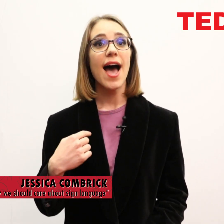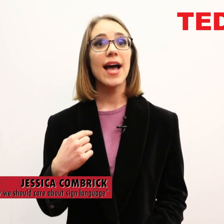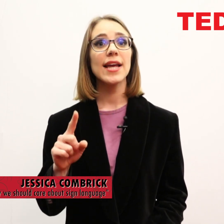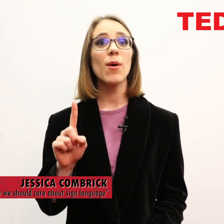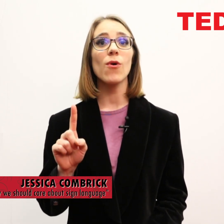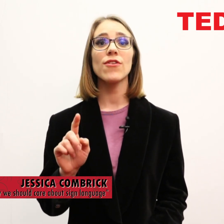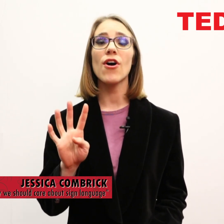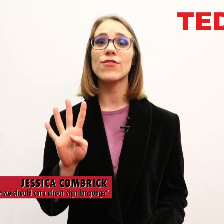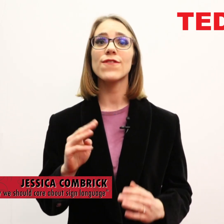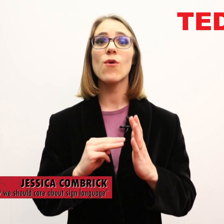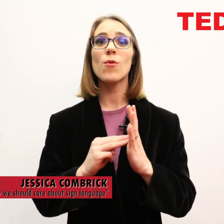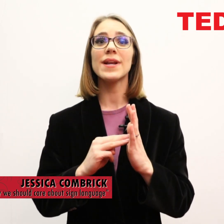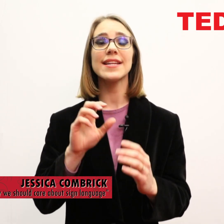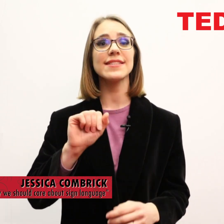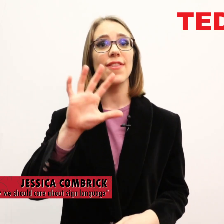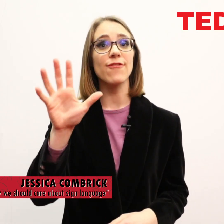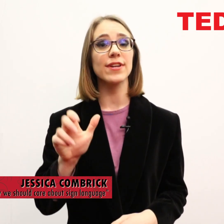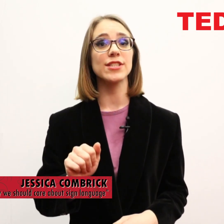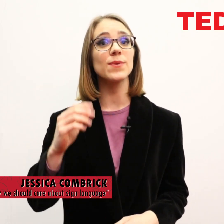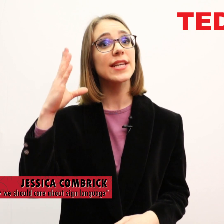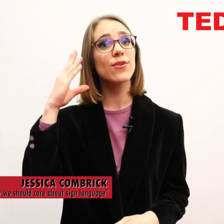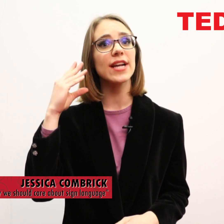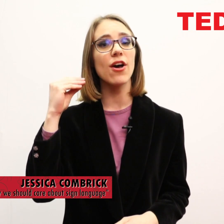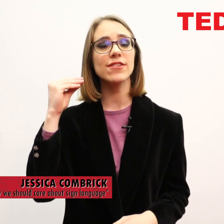I am one of the 4 million South Africans with hearing loss.